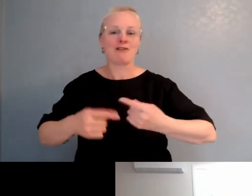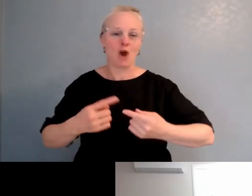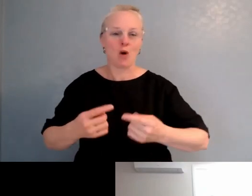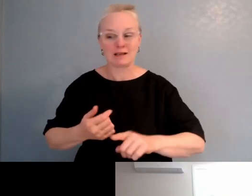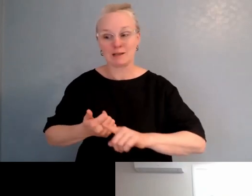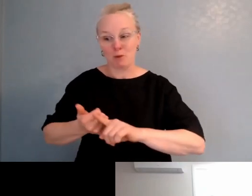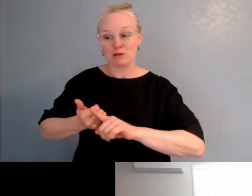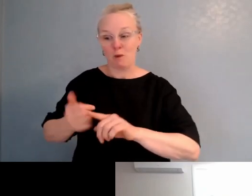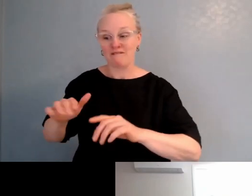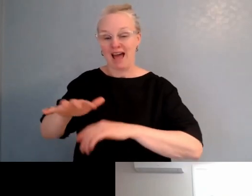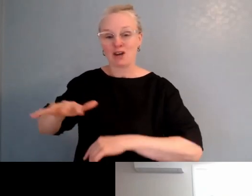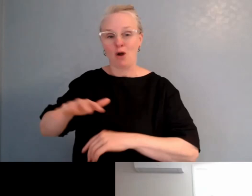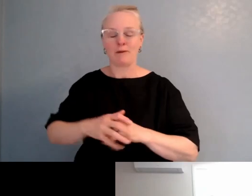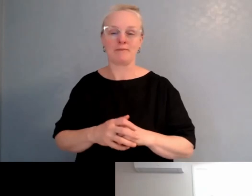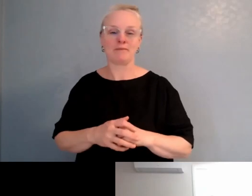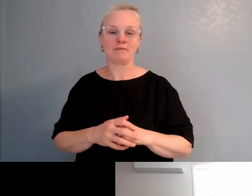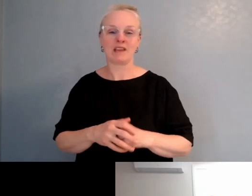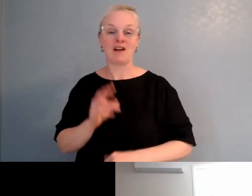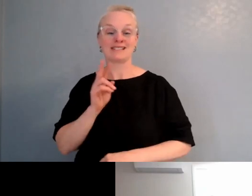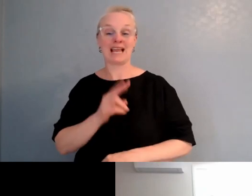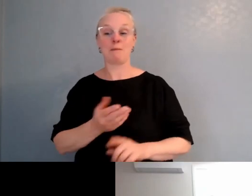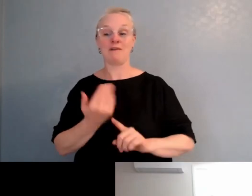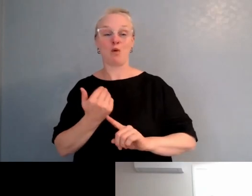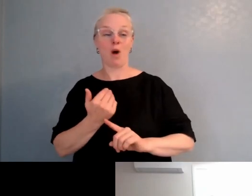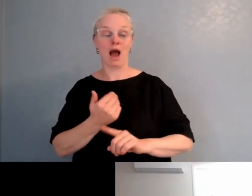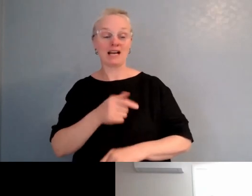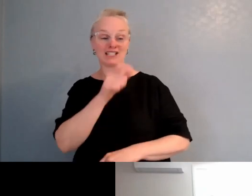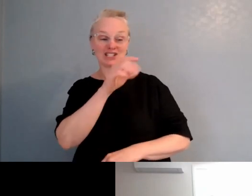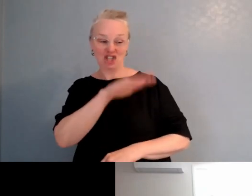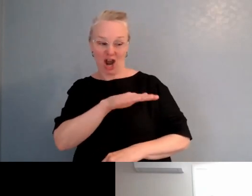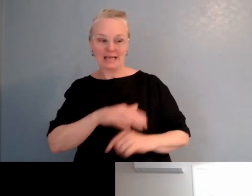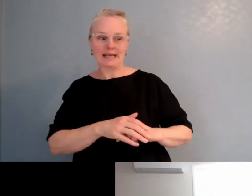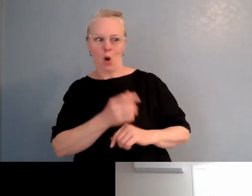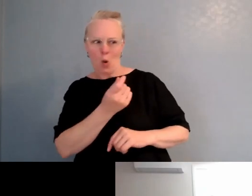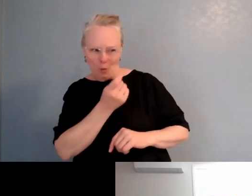The whānau comes up with a plan and the school supports the plan of, "How are we gonna get through